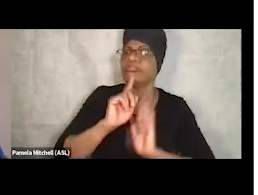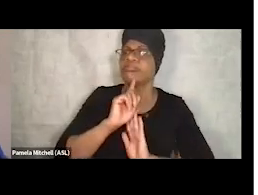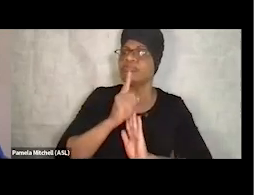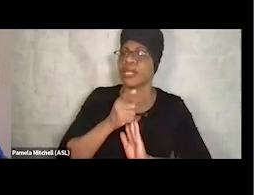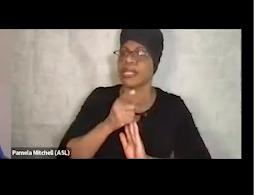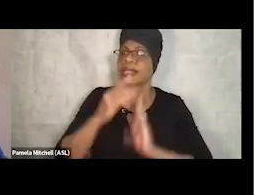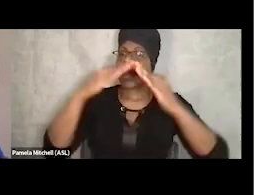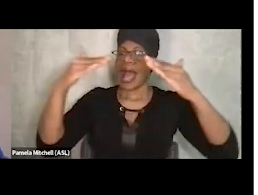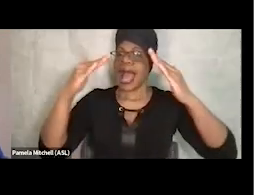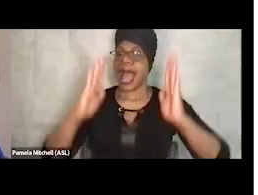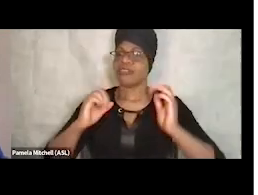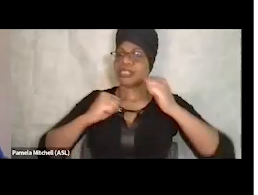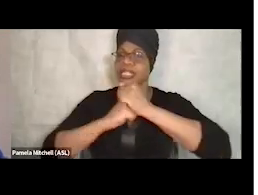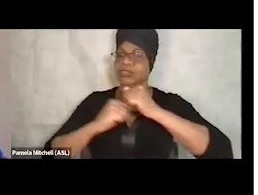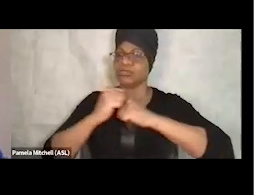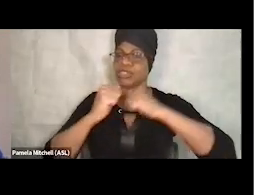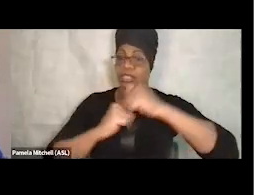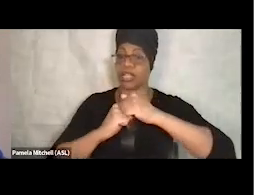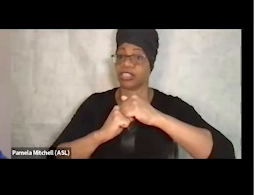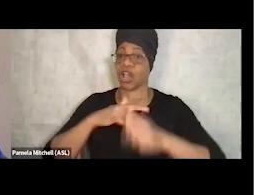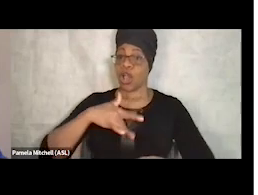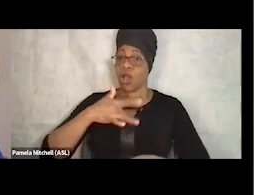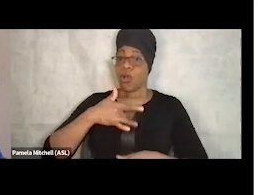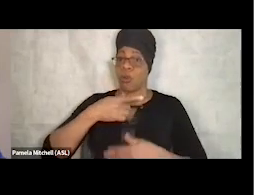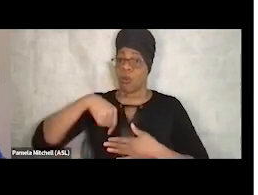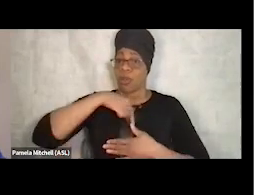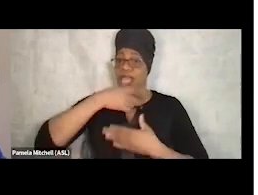we felt like we had an obligation to be a good partner